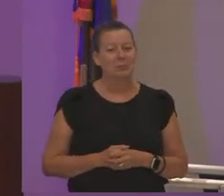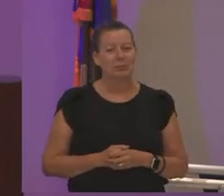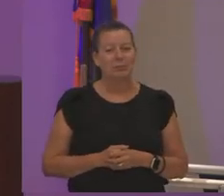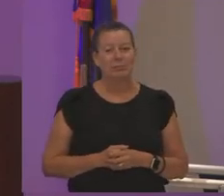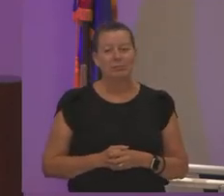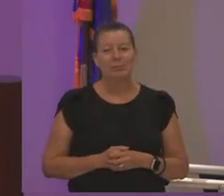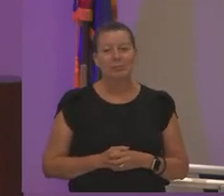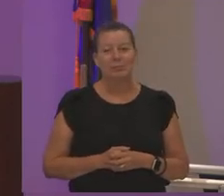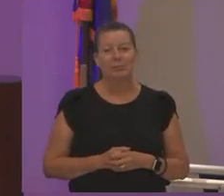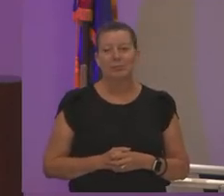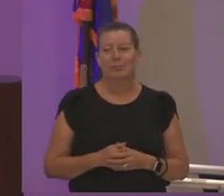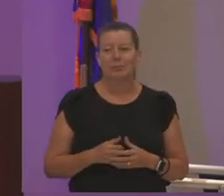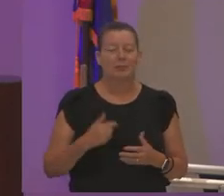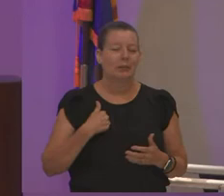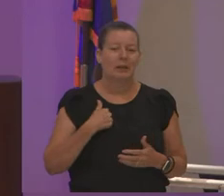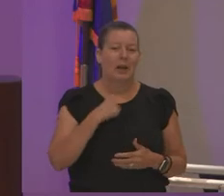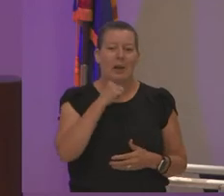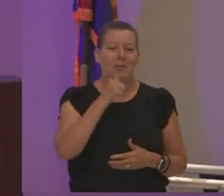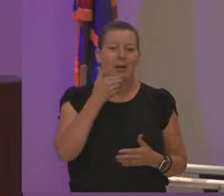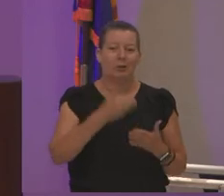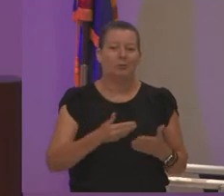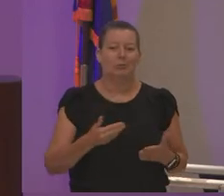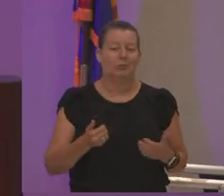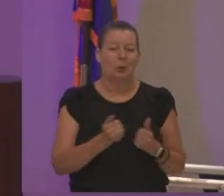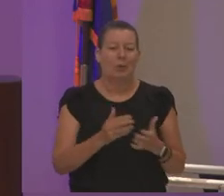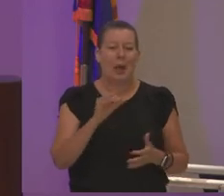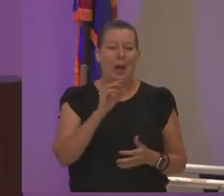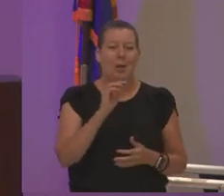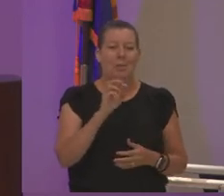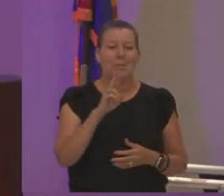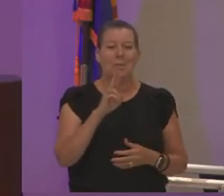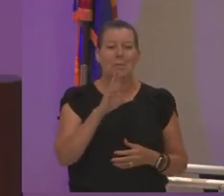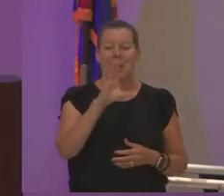i'm no good without marcy and the institutional advancement team